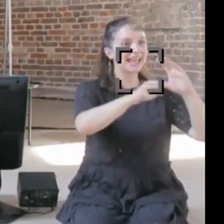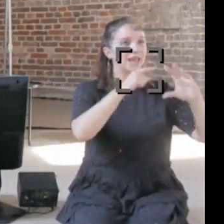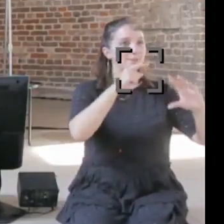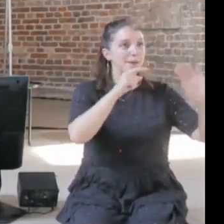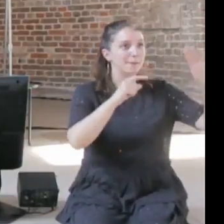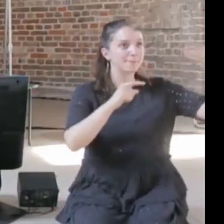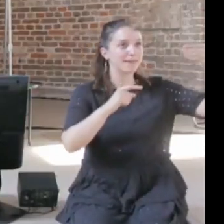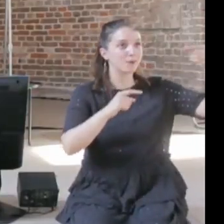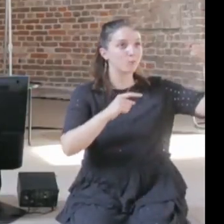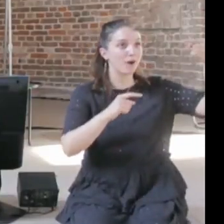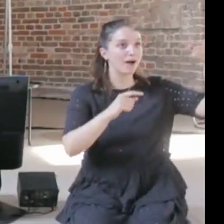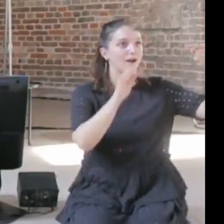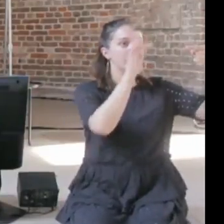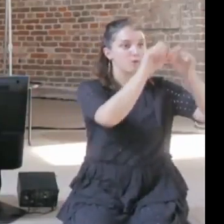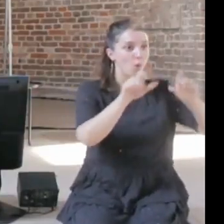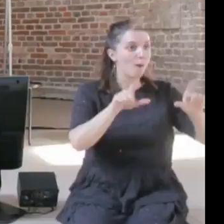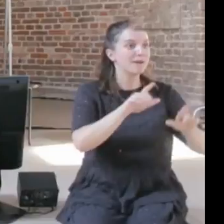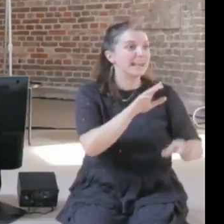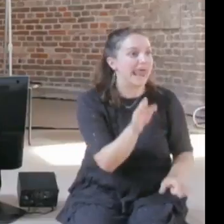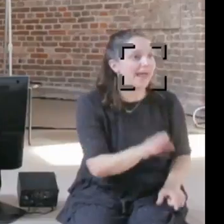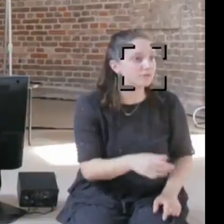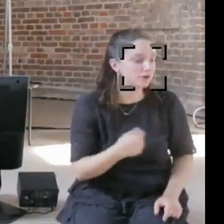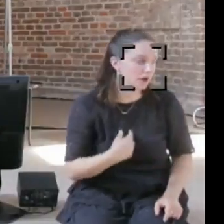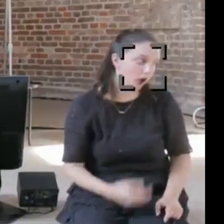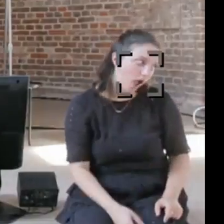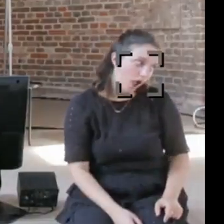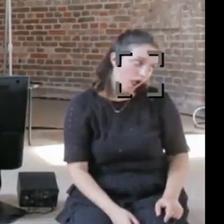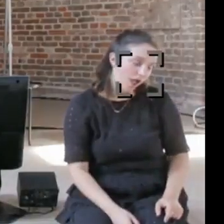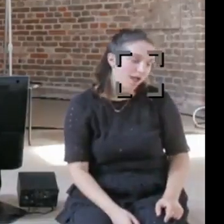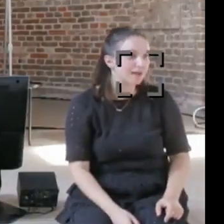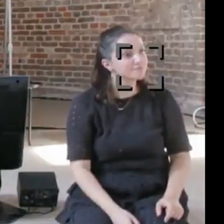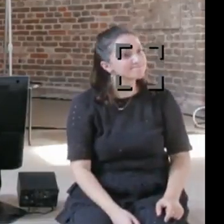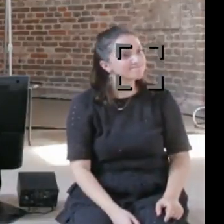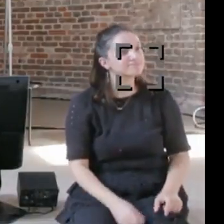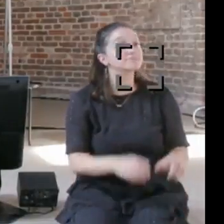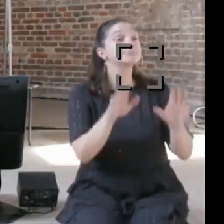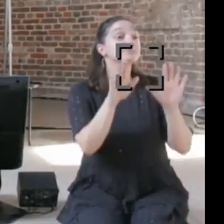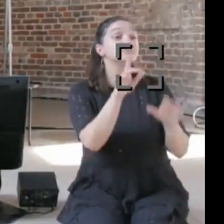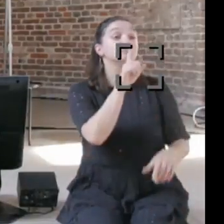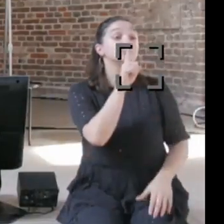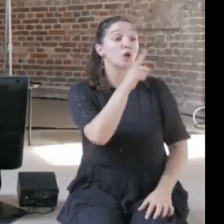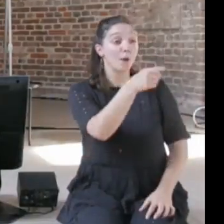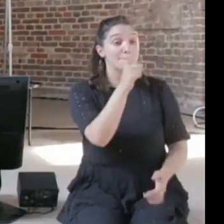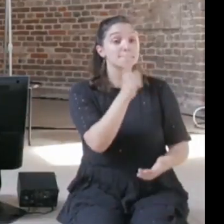it's gobbledygook, so I don't think you have to be an expert, but you have to understand